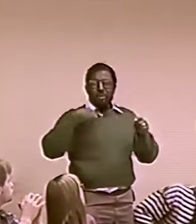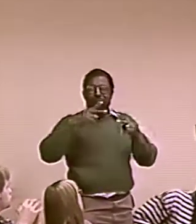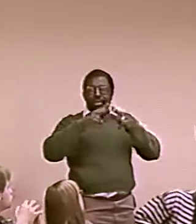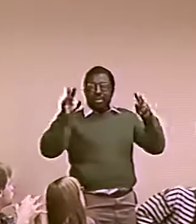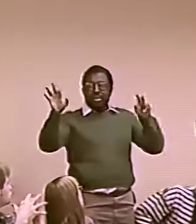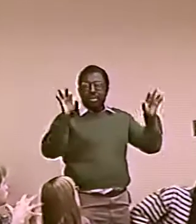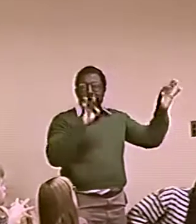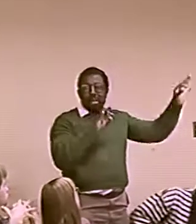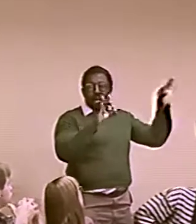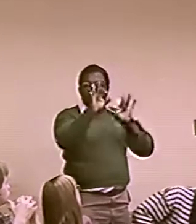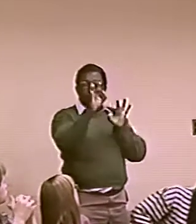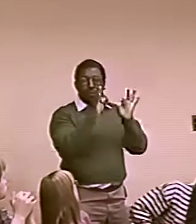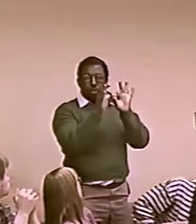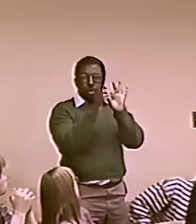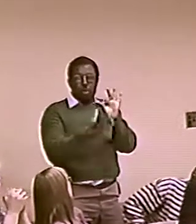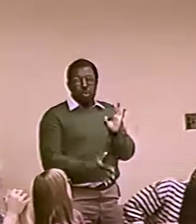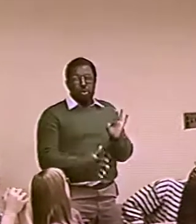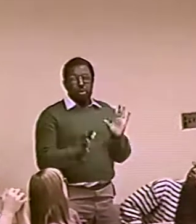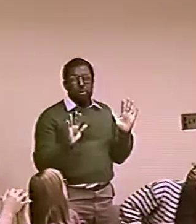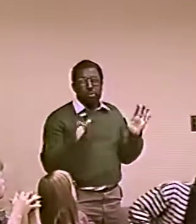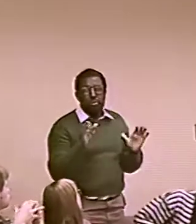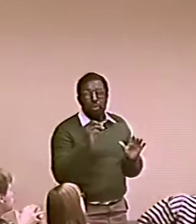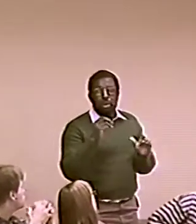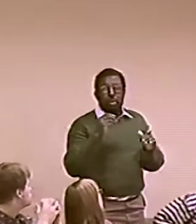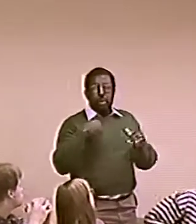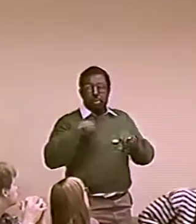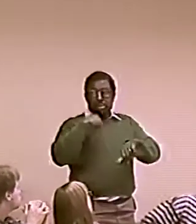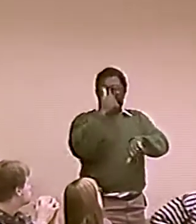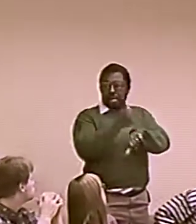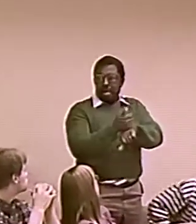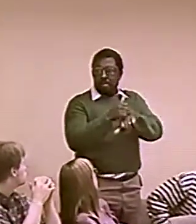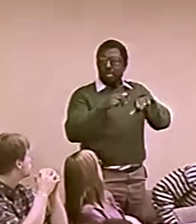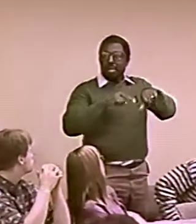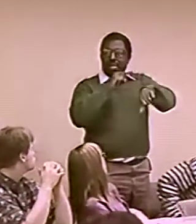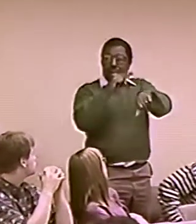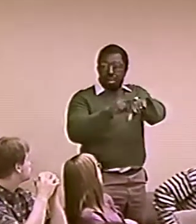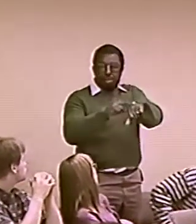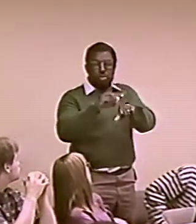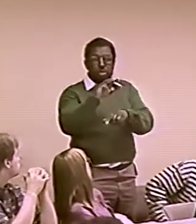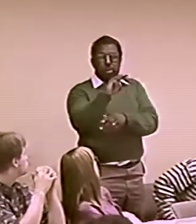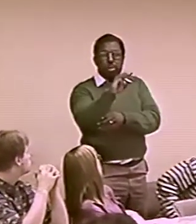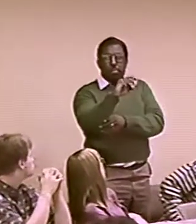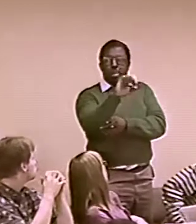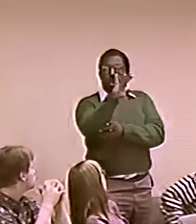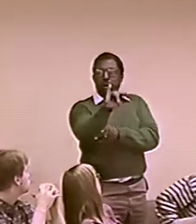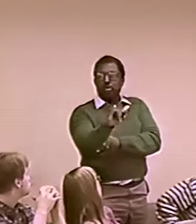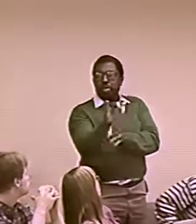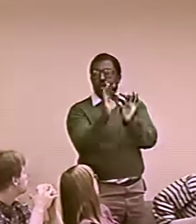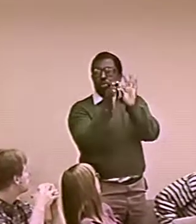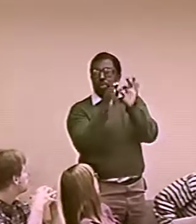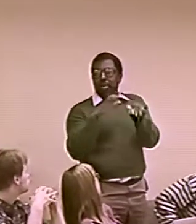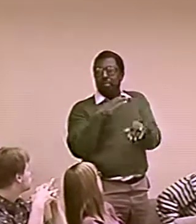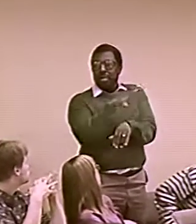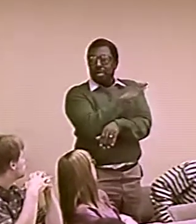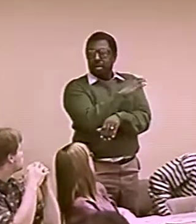AND THERE'S ANOTHER BLACK INTERPRETER IN THE INNER CITY IN CALIFORNIA...L.A.